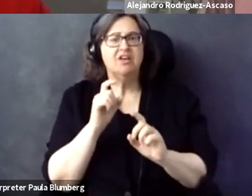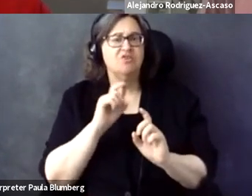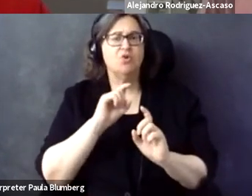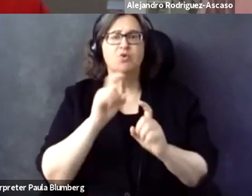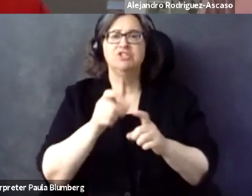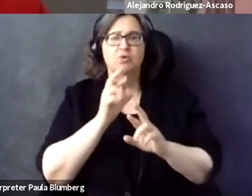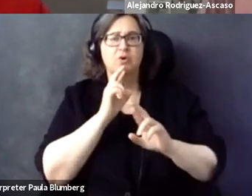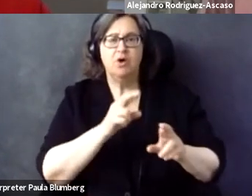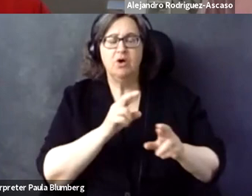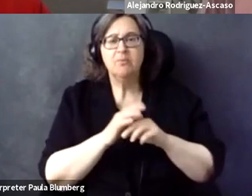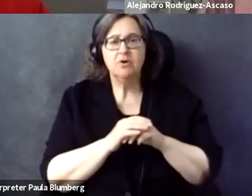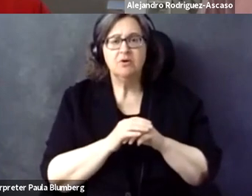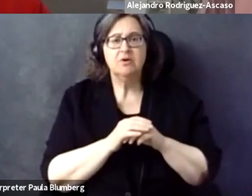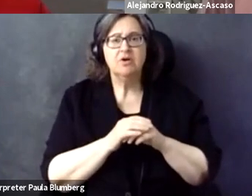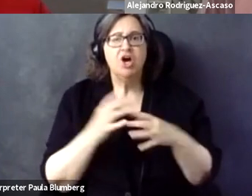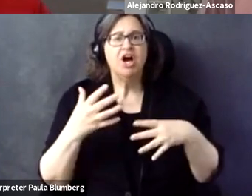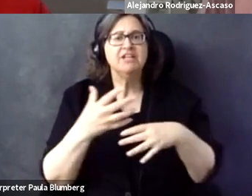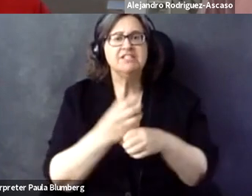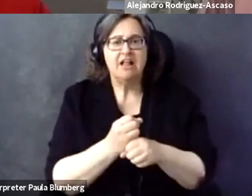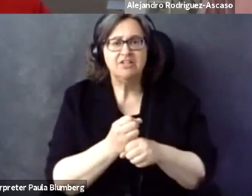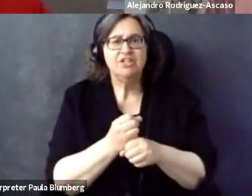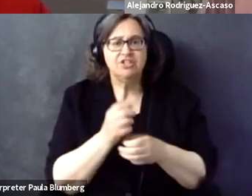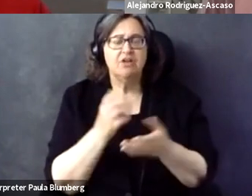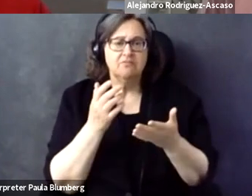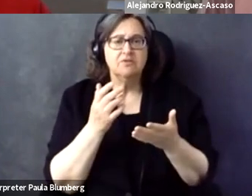by the end of this year. And we have to issue